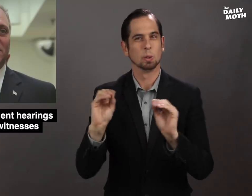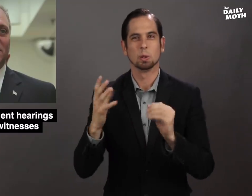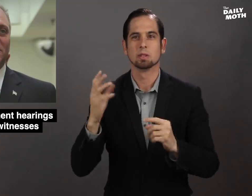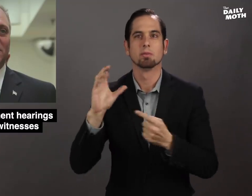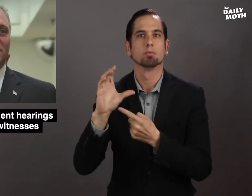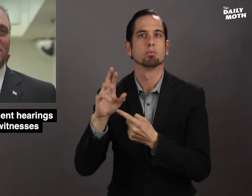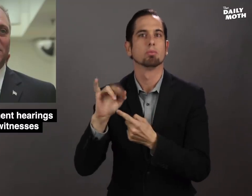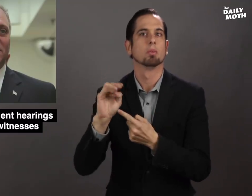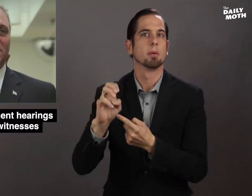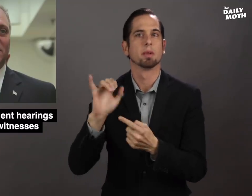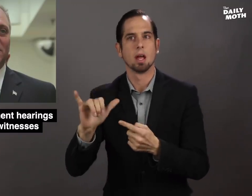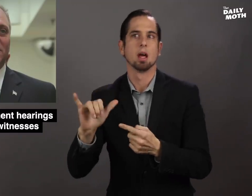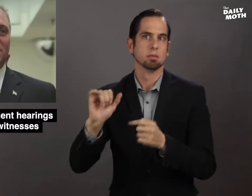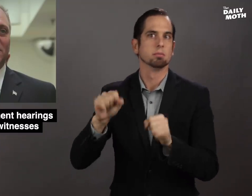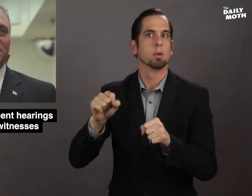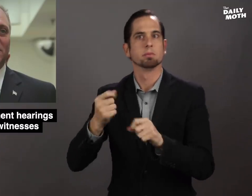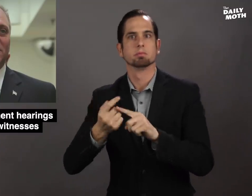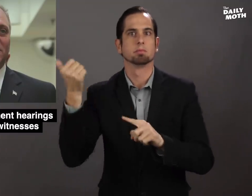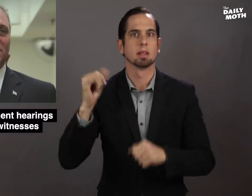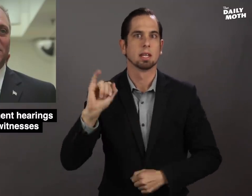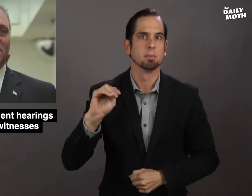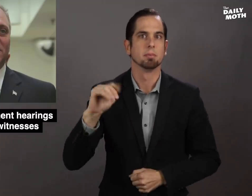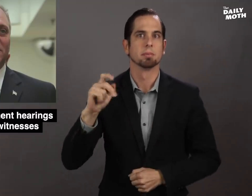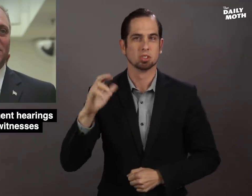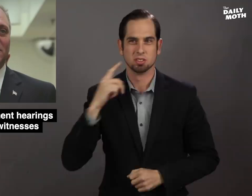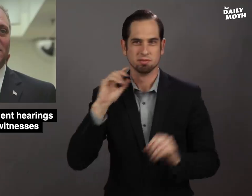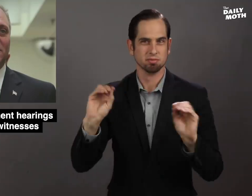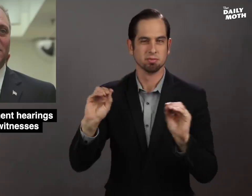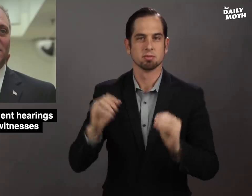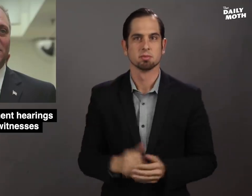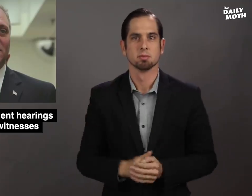no impeachable offenses.